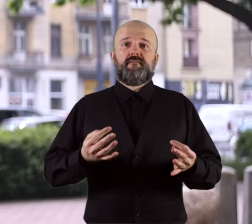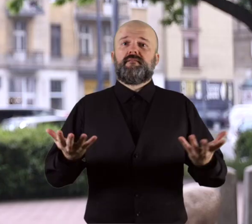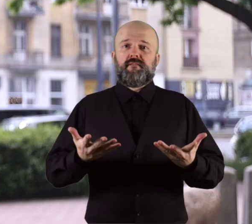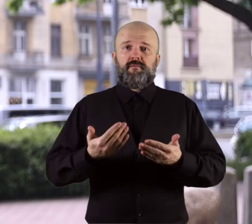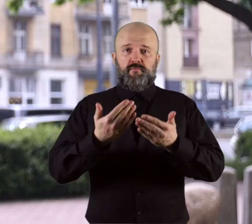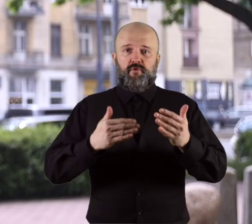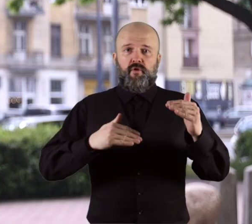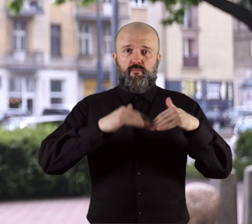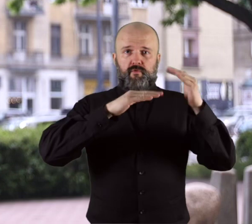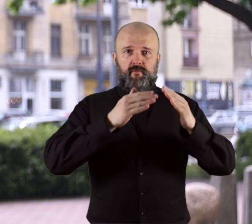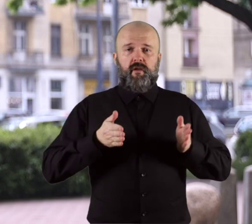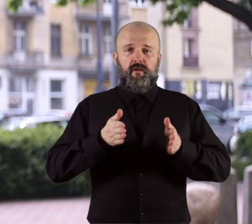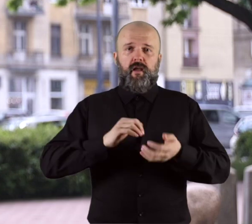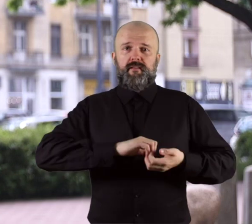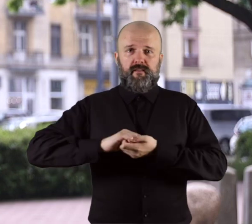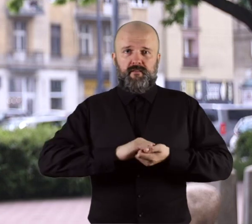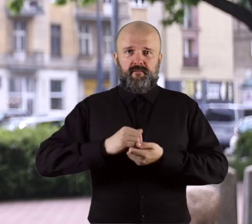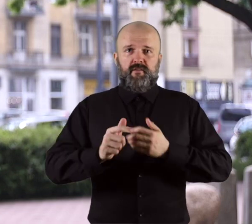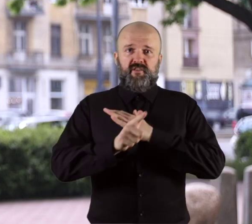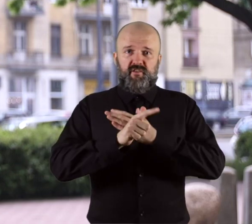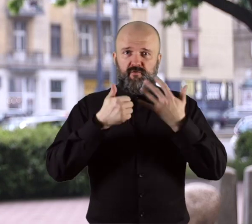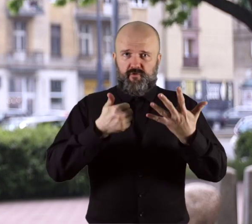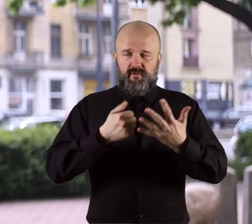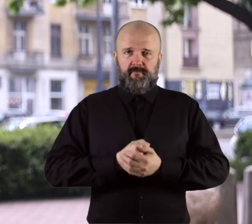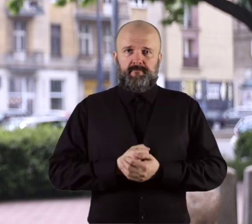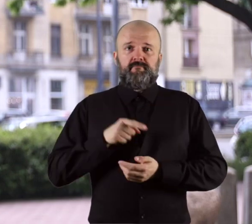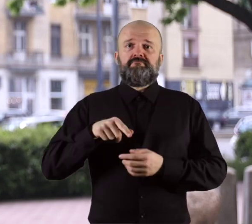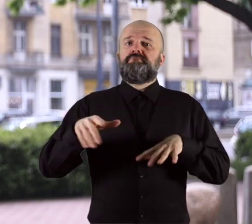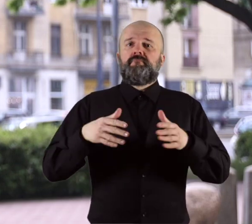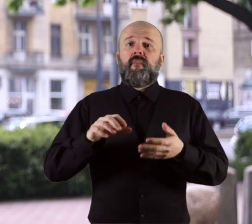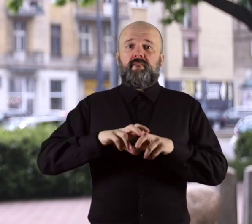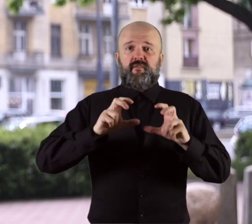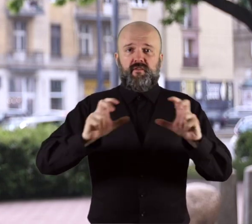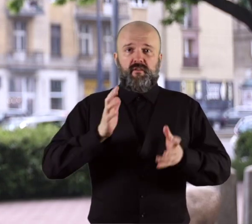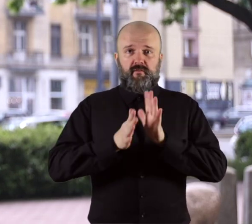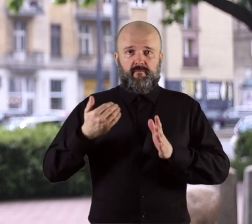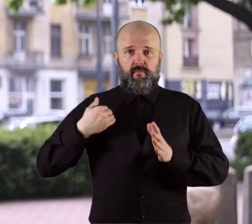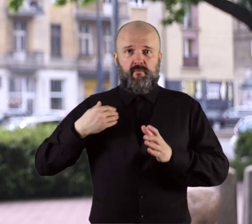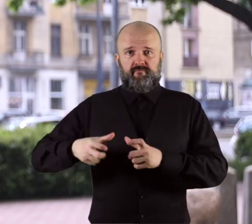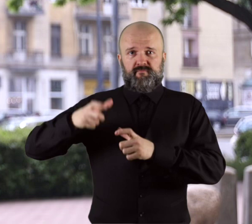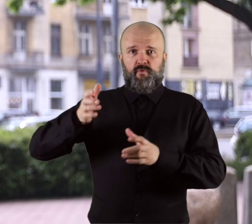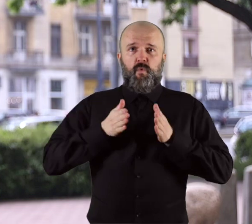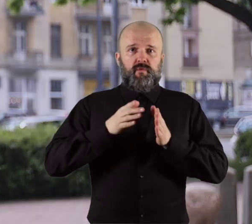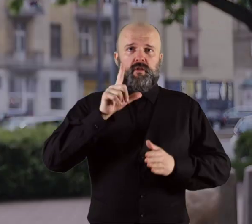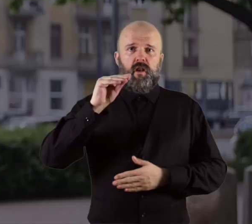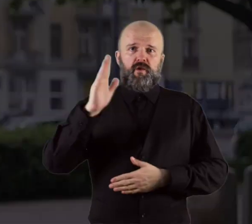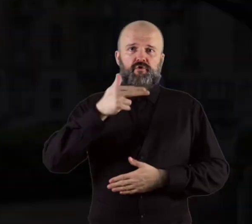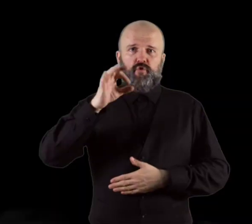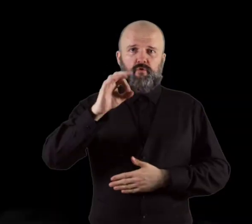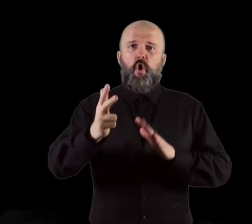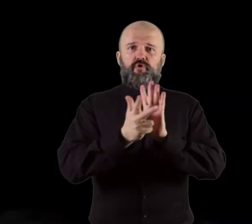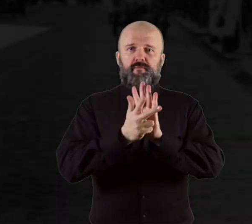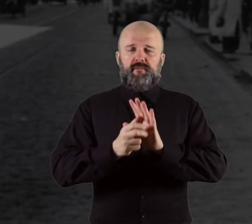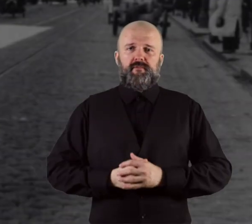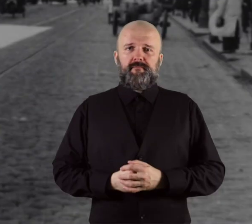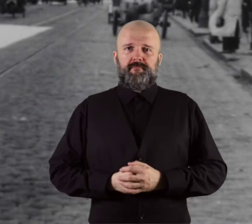We are located in front of the building at Aleja Solidarności 76, where during the war there was a tenement house at Leszno 18.